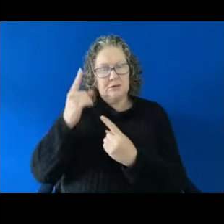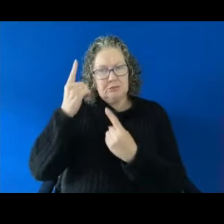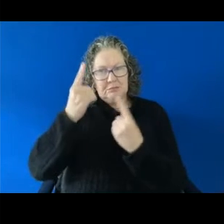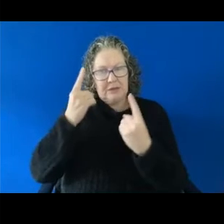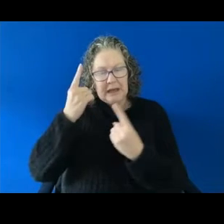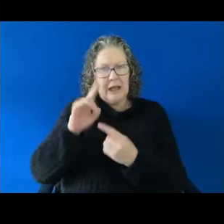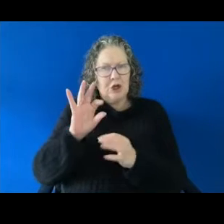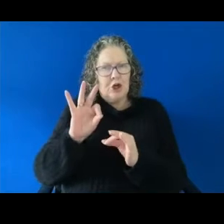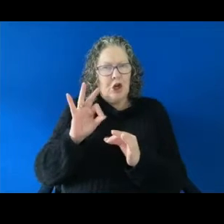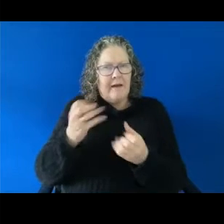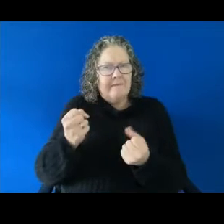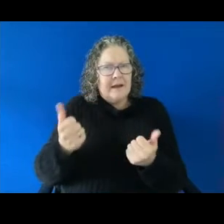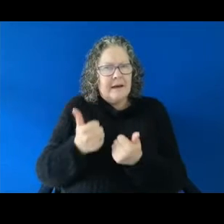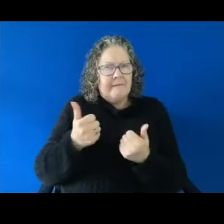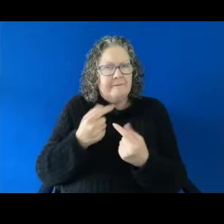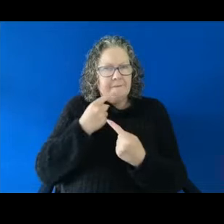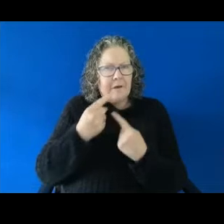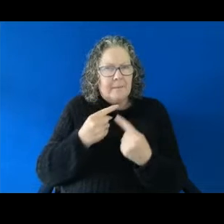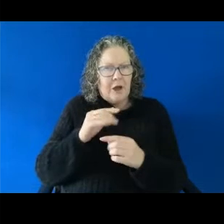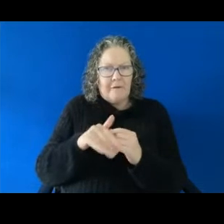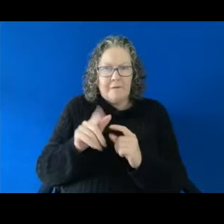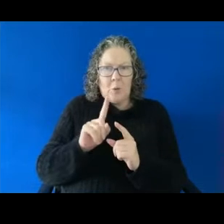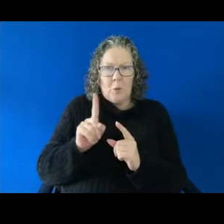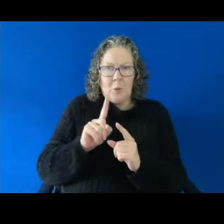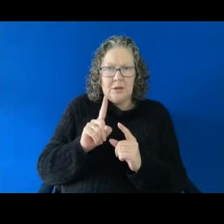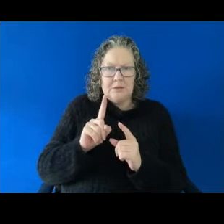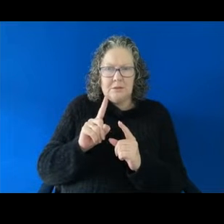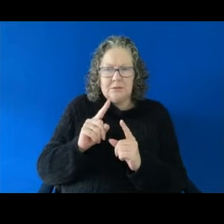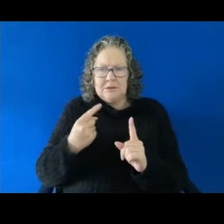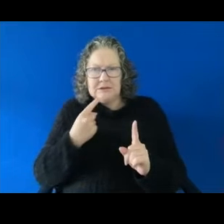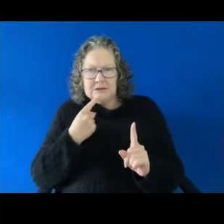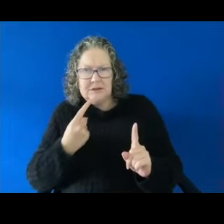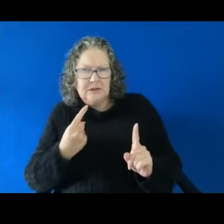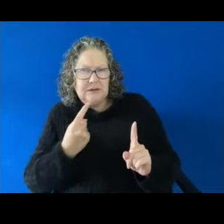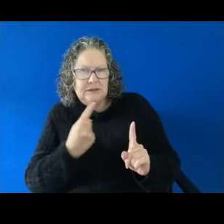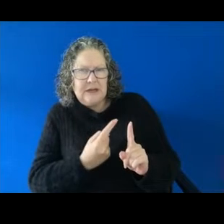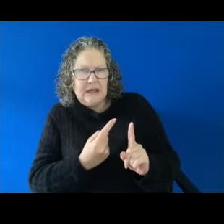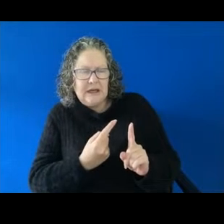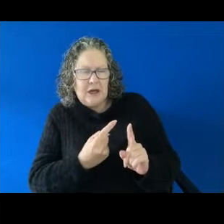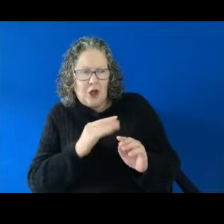about what's said to Charlie about his appearance to know if this might meet the definition